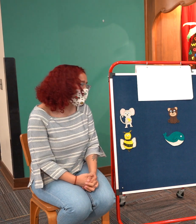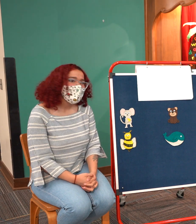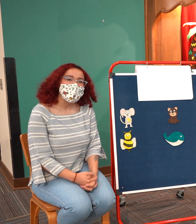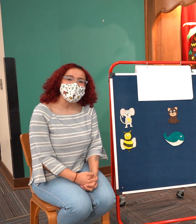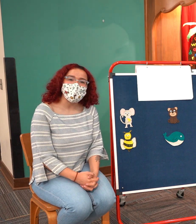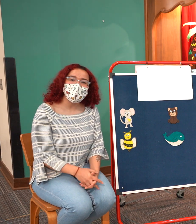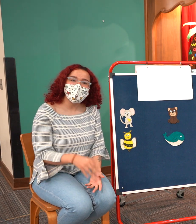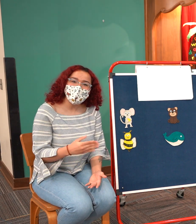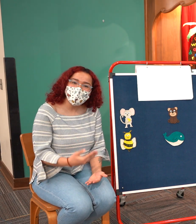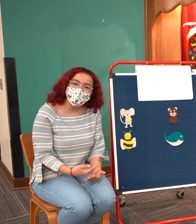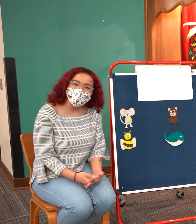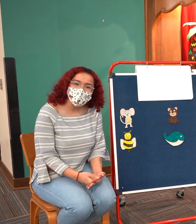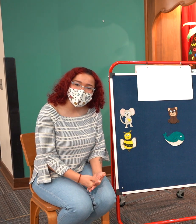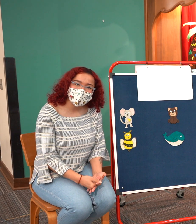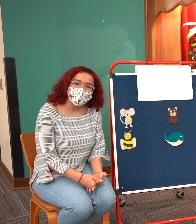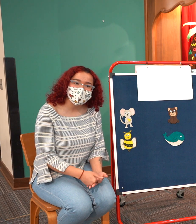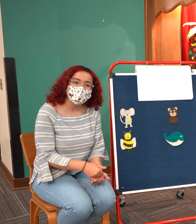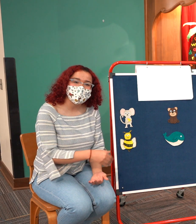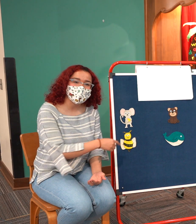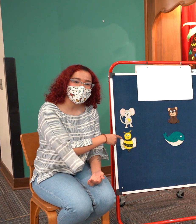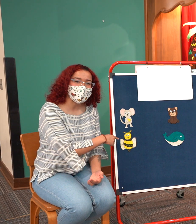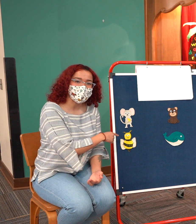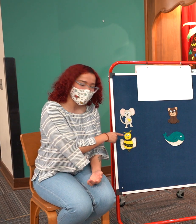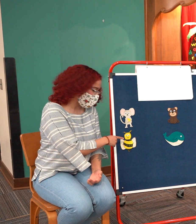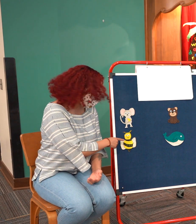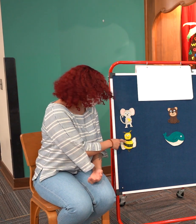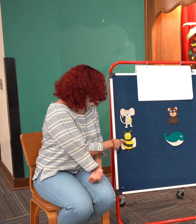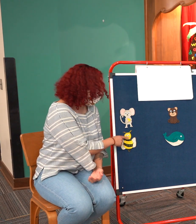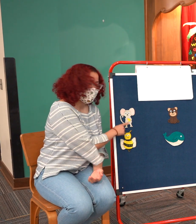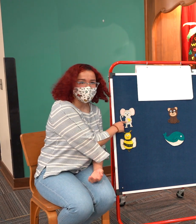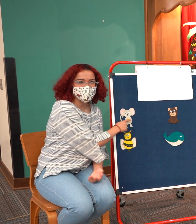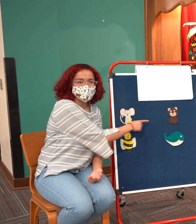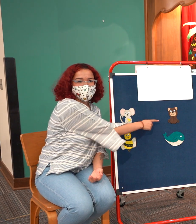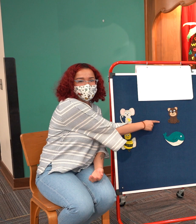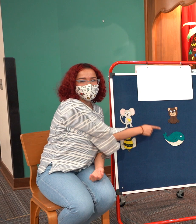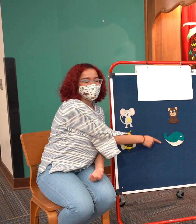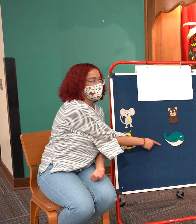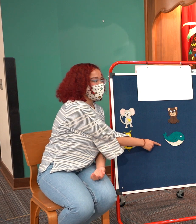to share some things that they might find useful uh but we're only going to share things